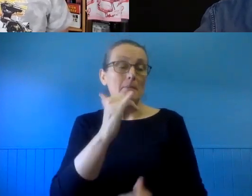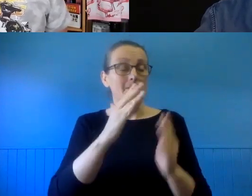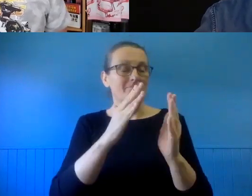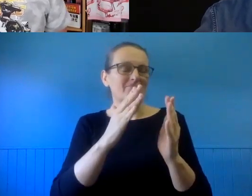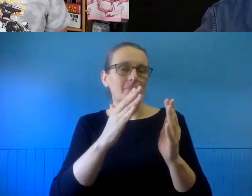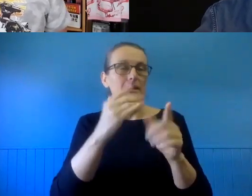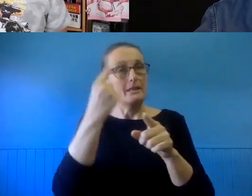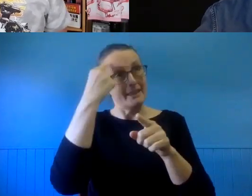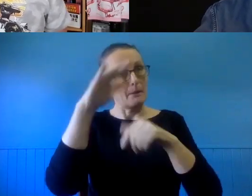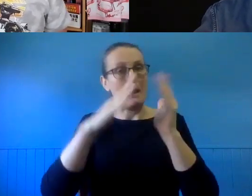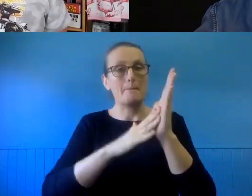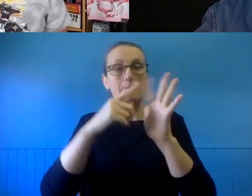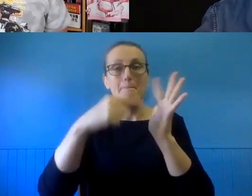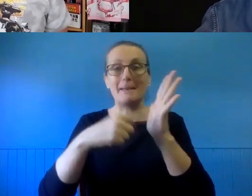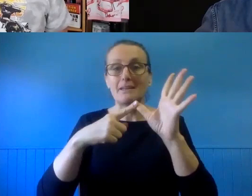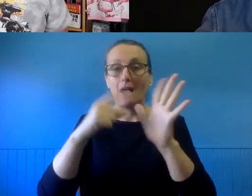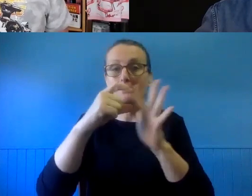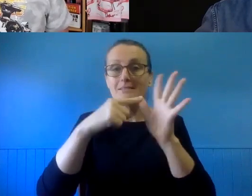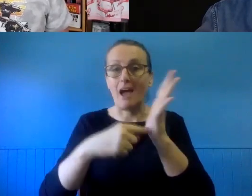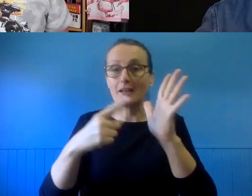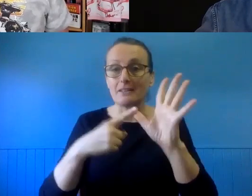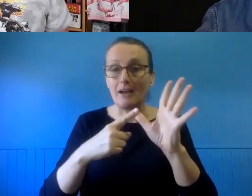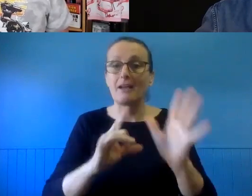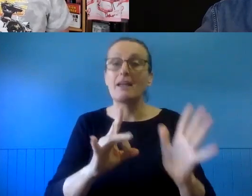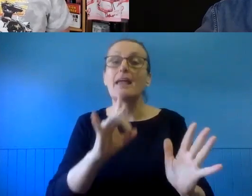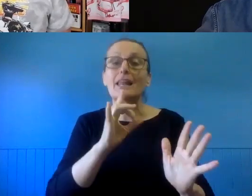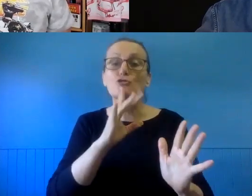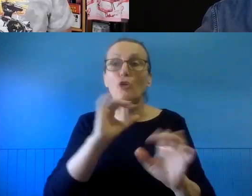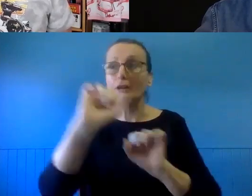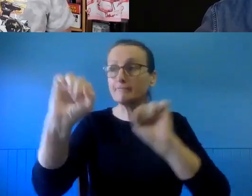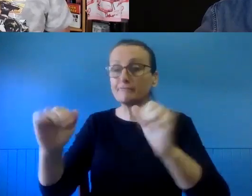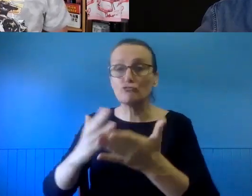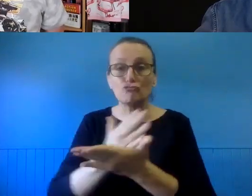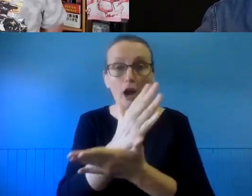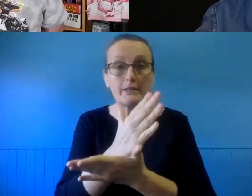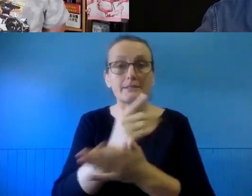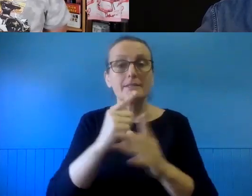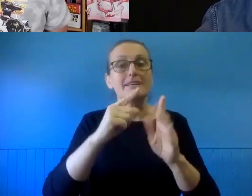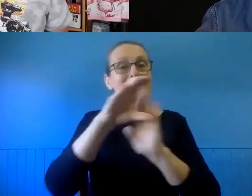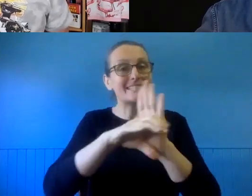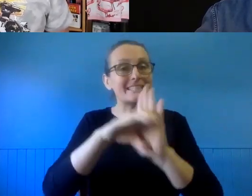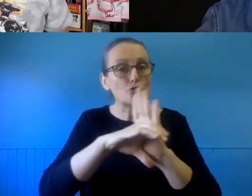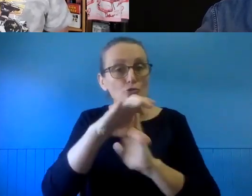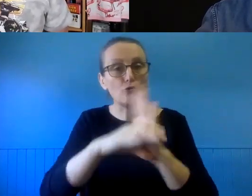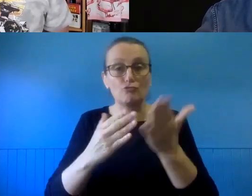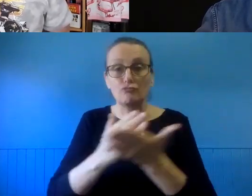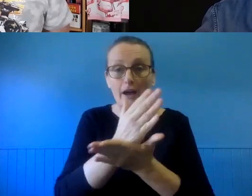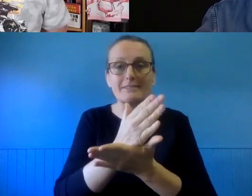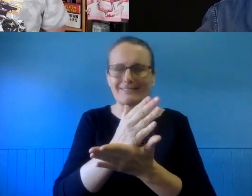electronic rights information and digital rights management is a tricky one.